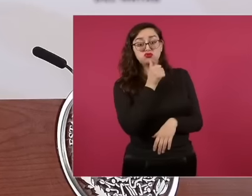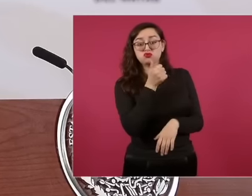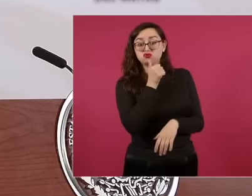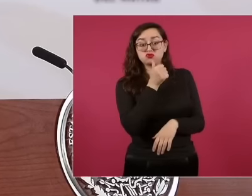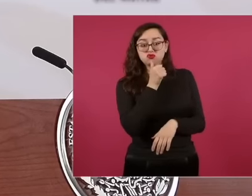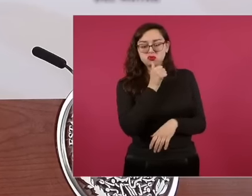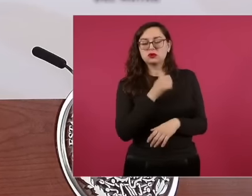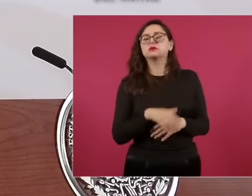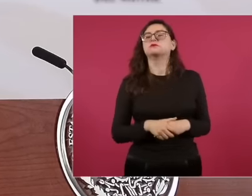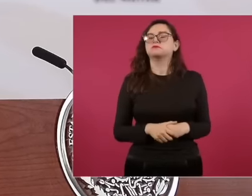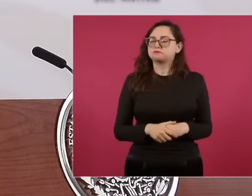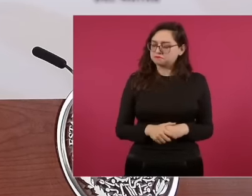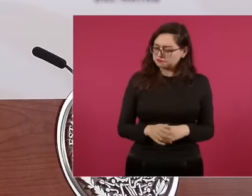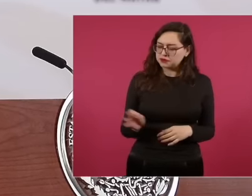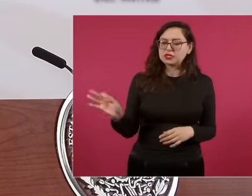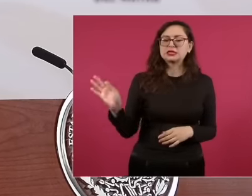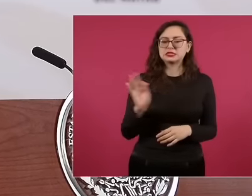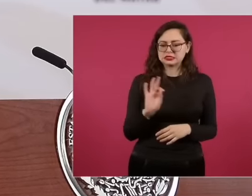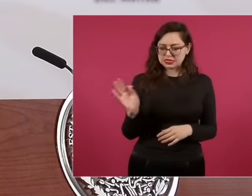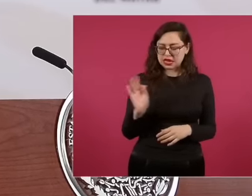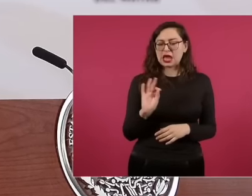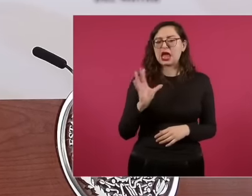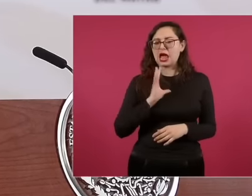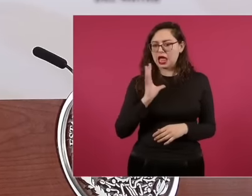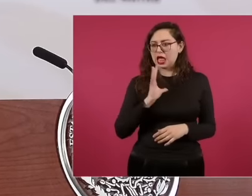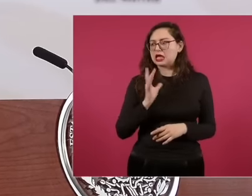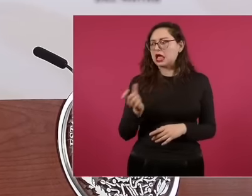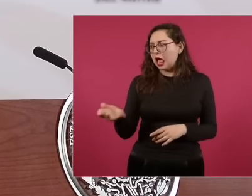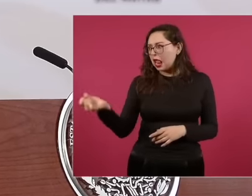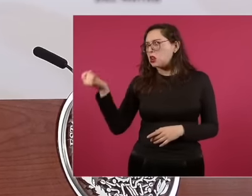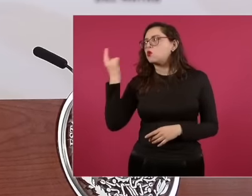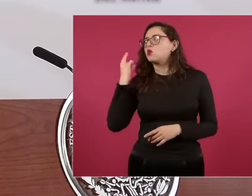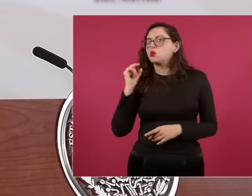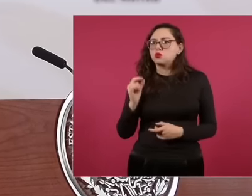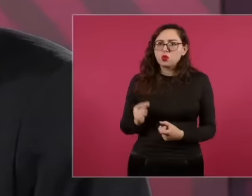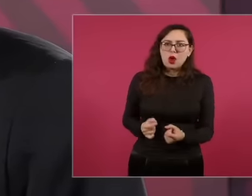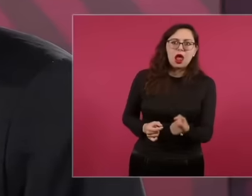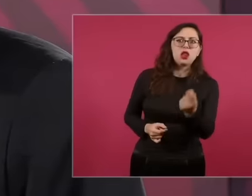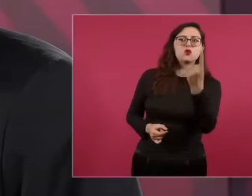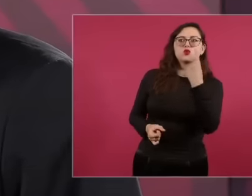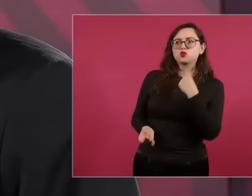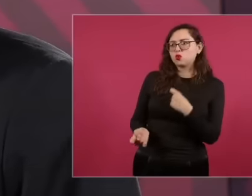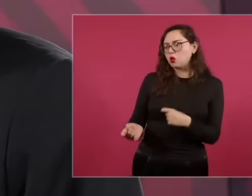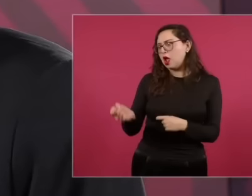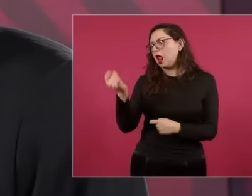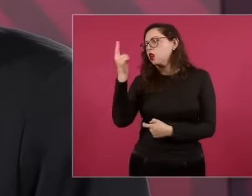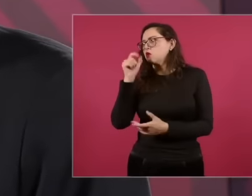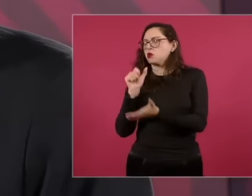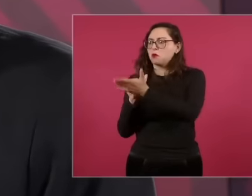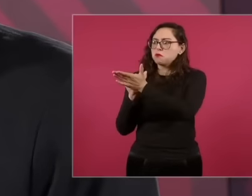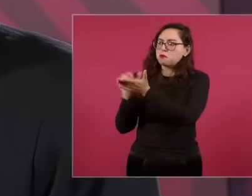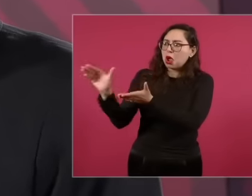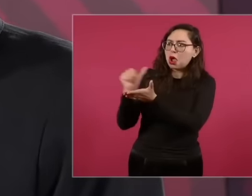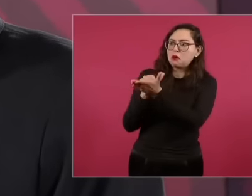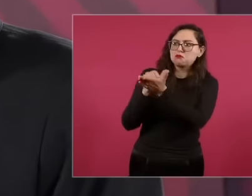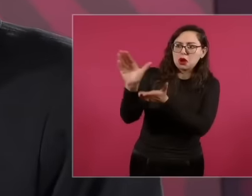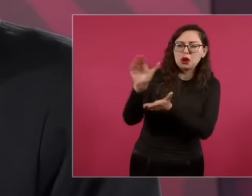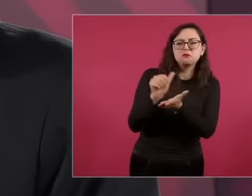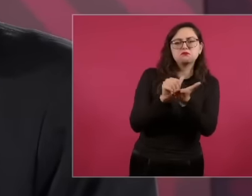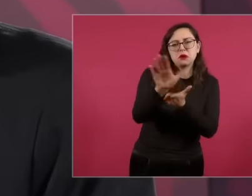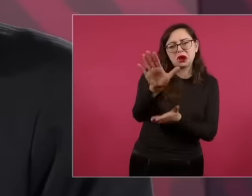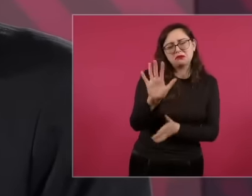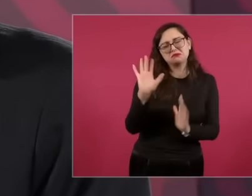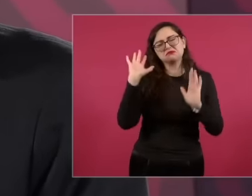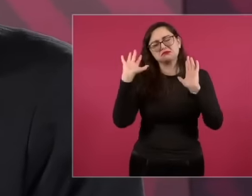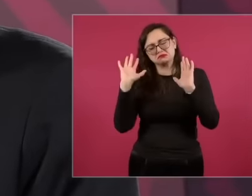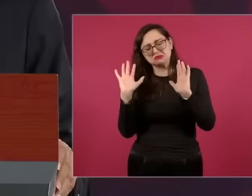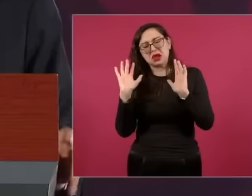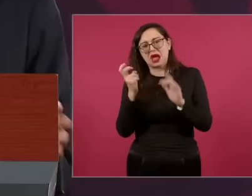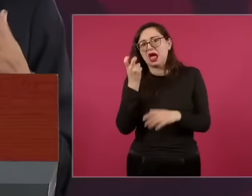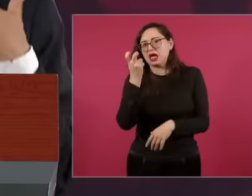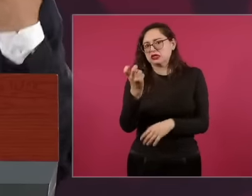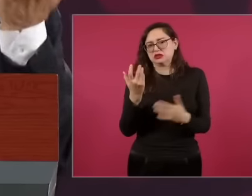he says that they fired him. Also, we still have a few days left here and that's why I'm